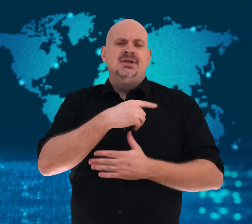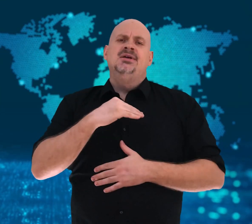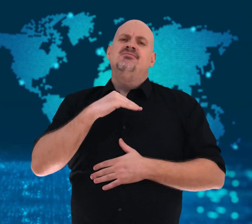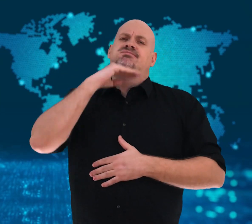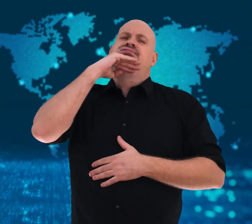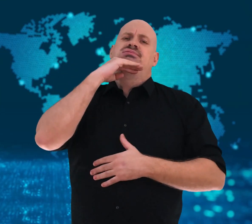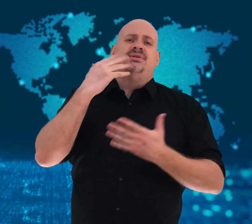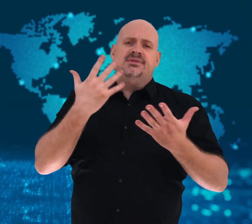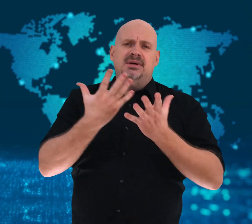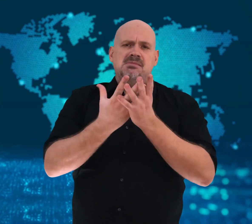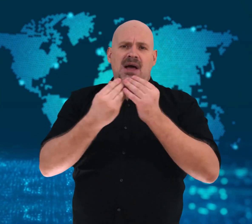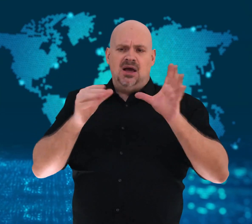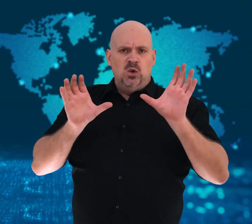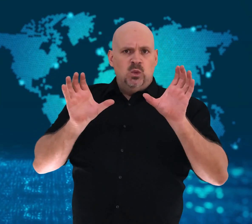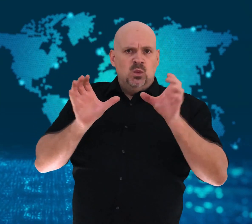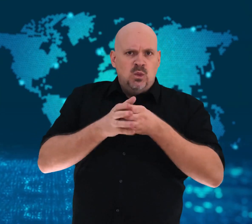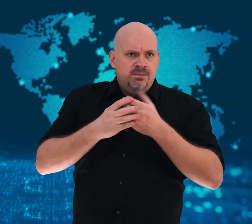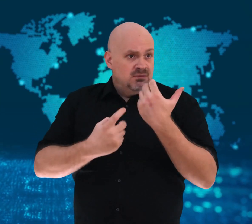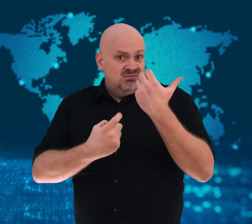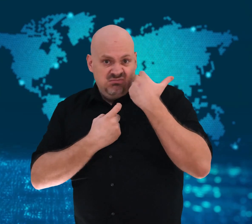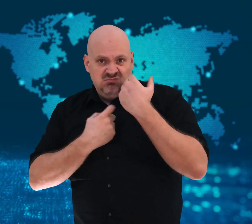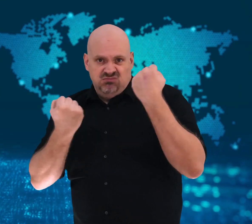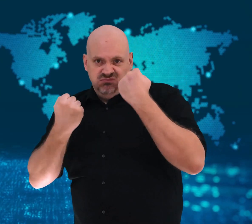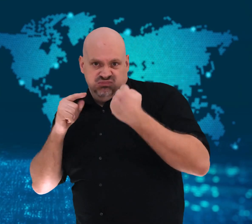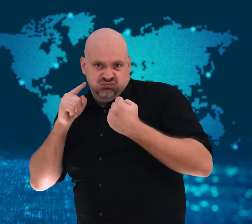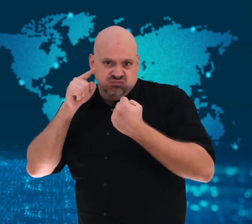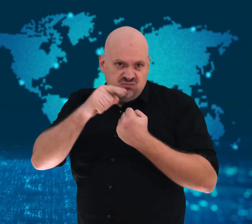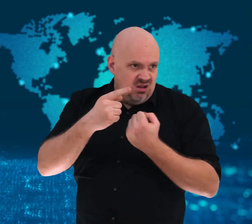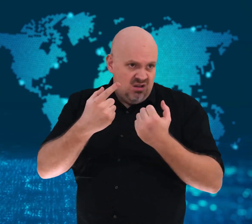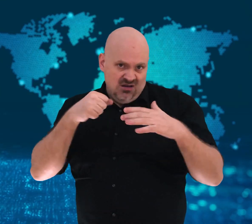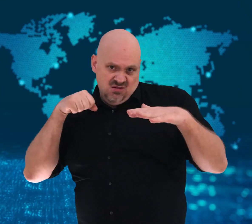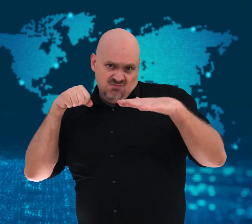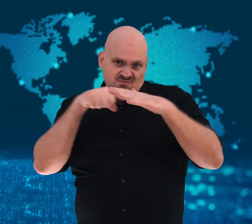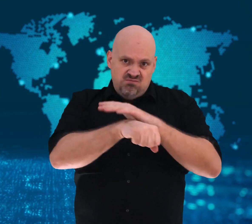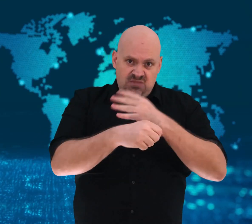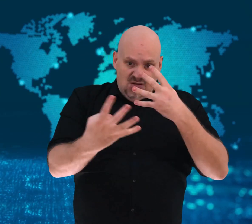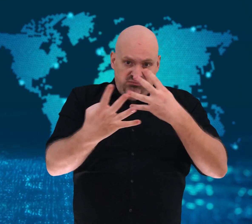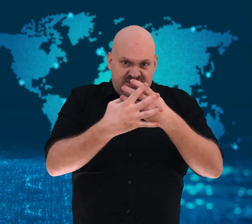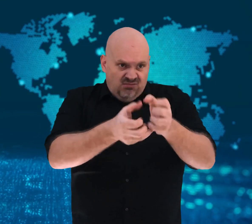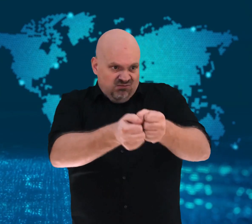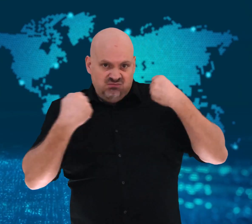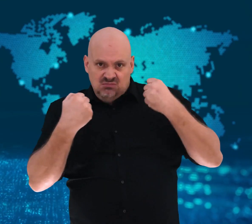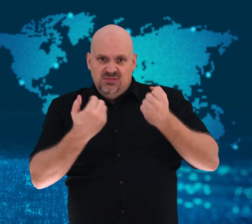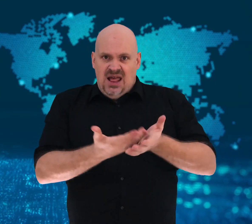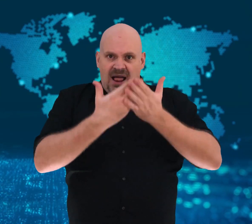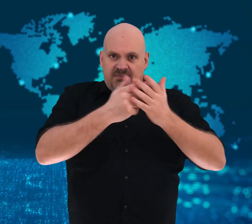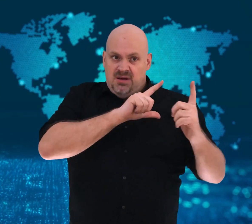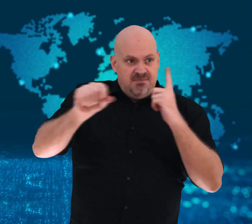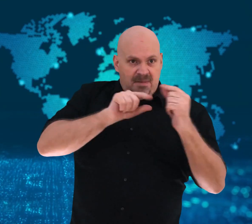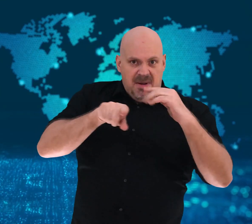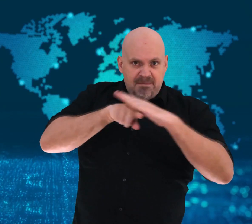He was also referring to armed groups who have increasingly